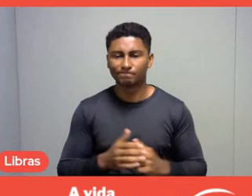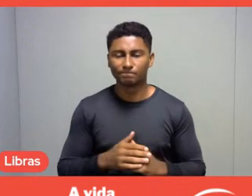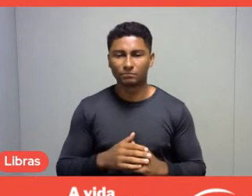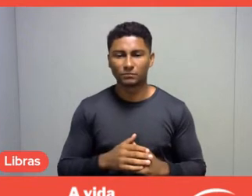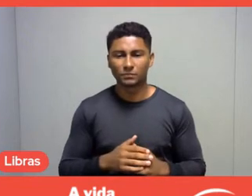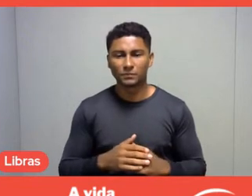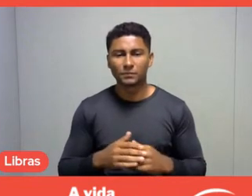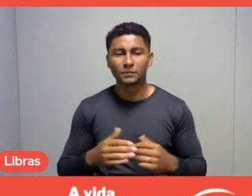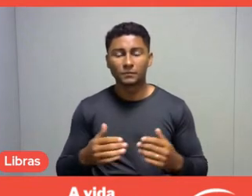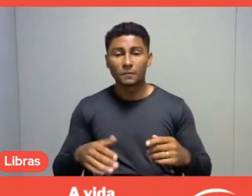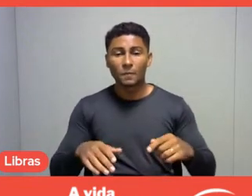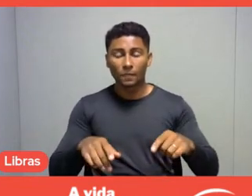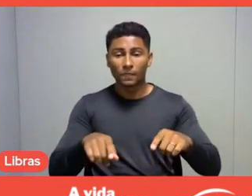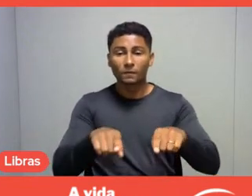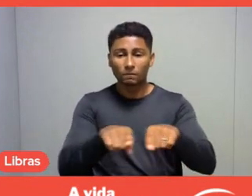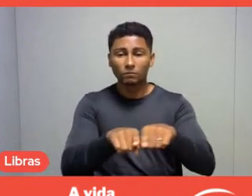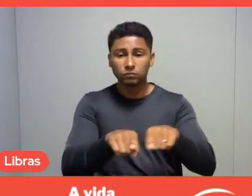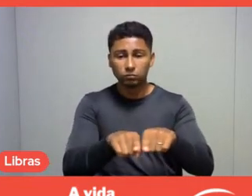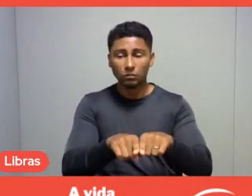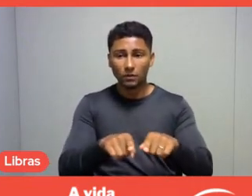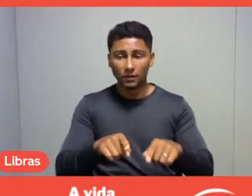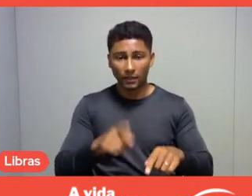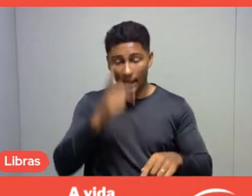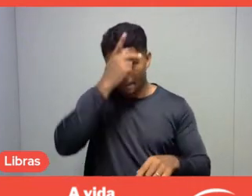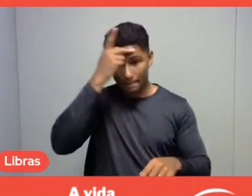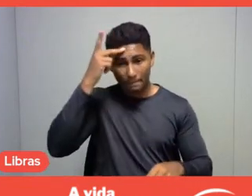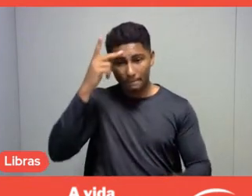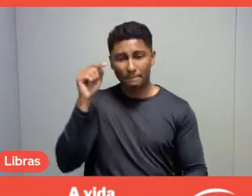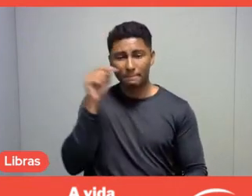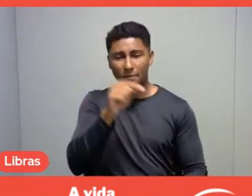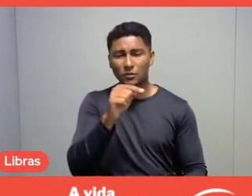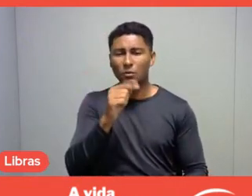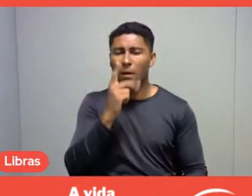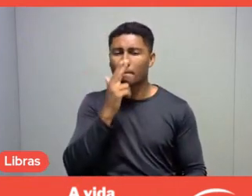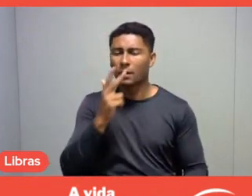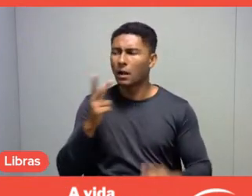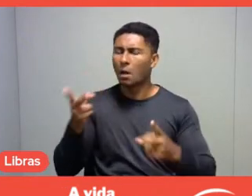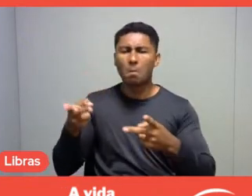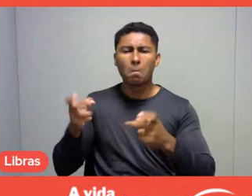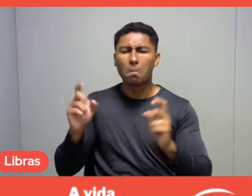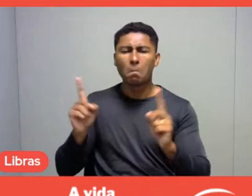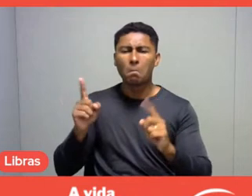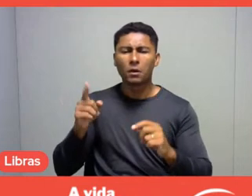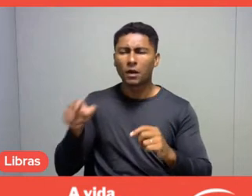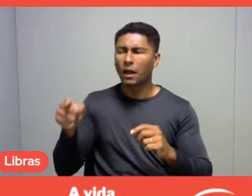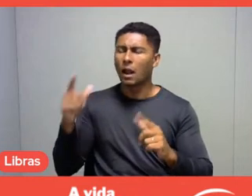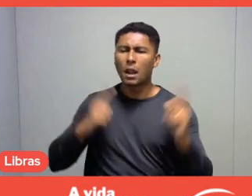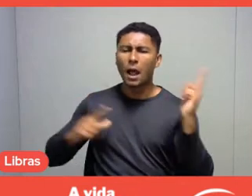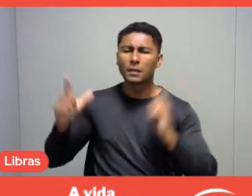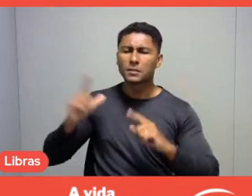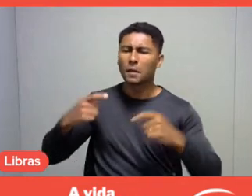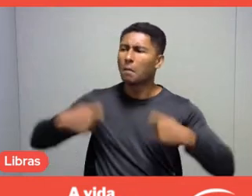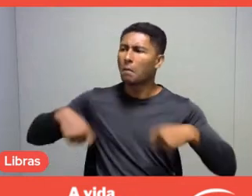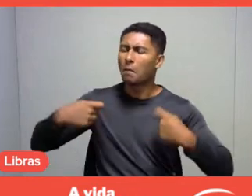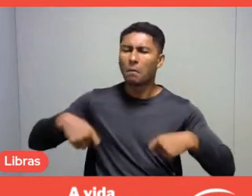but the needs that people still haven't realized. And also the need to have leisure as a habit.